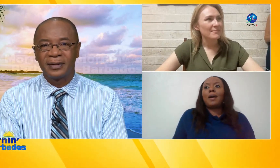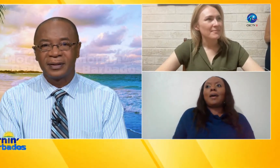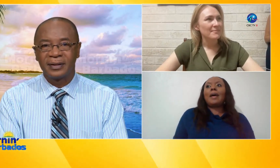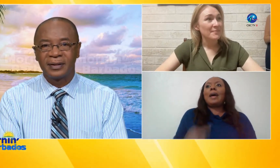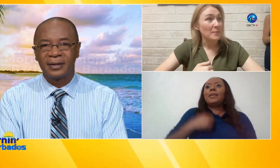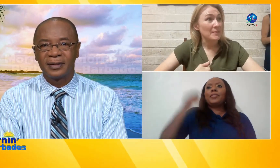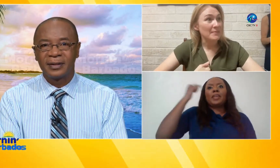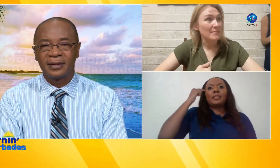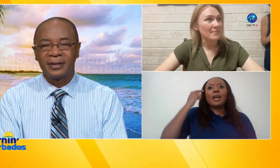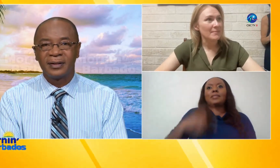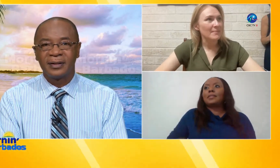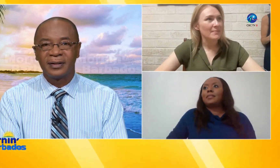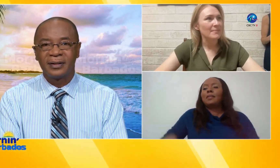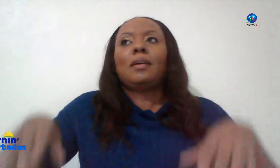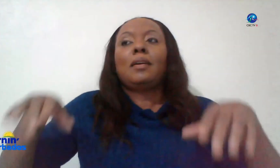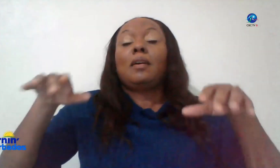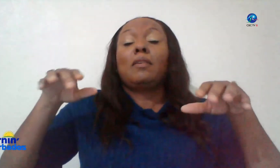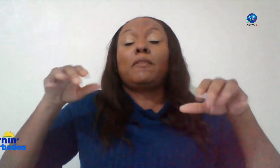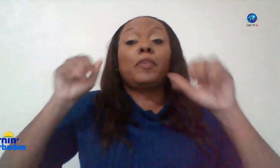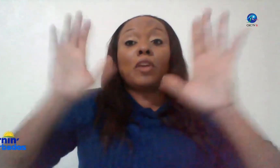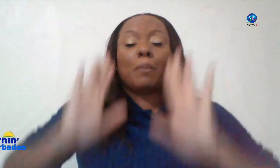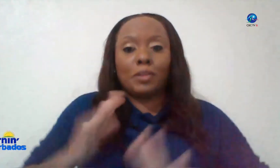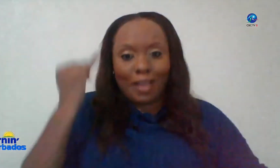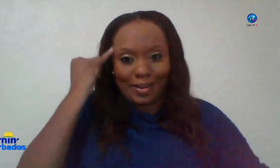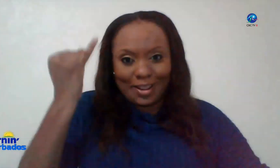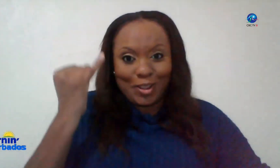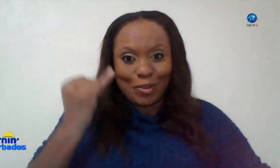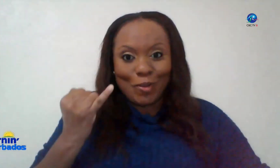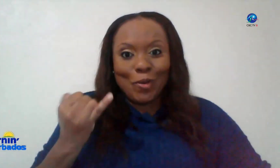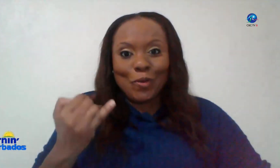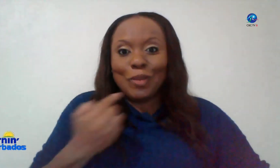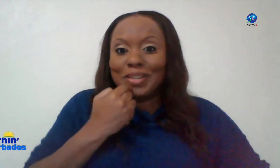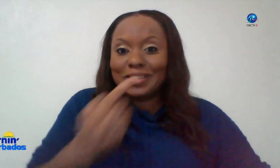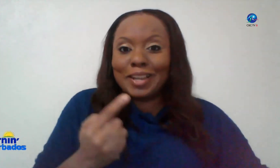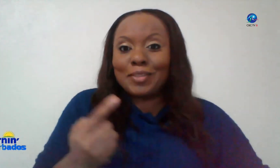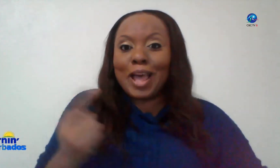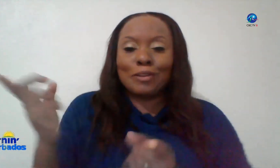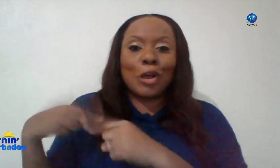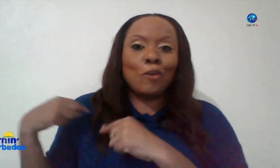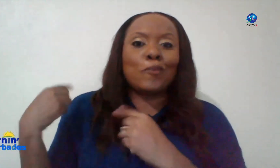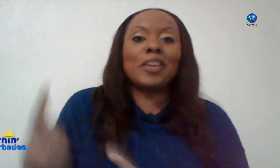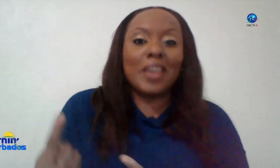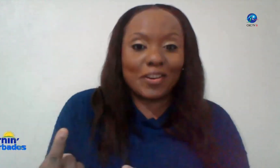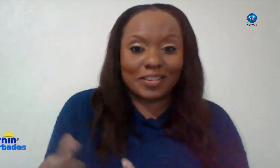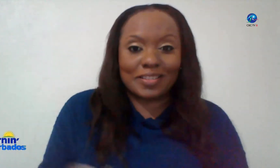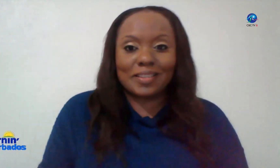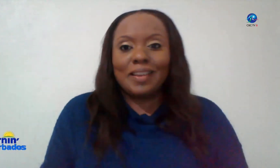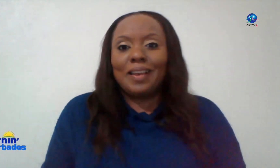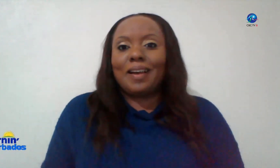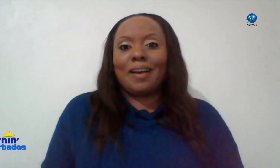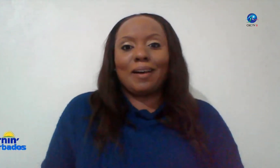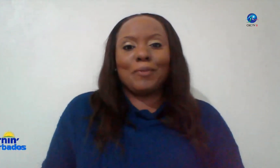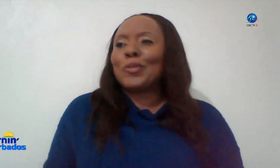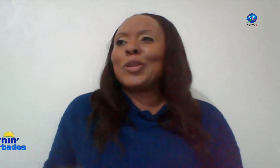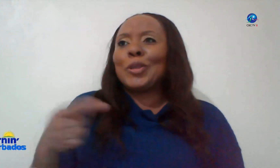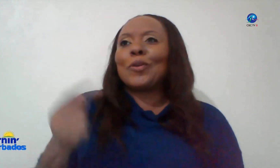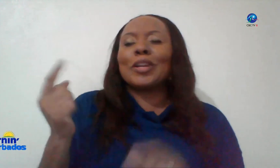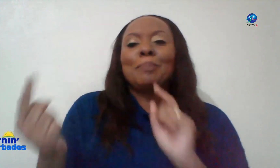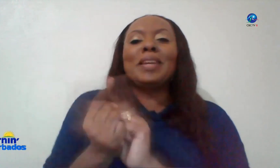uh I think that's a phenomenal idea we've been saying that now for years uh you're